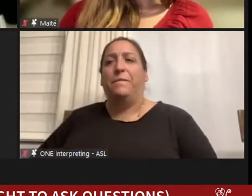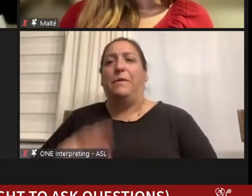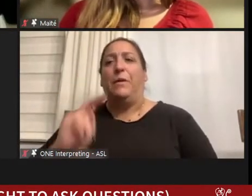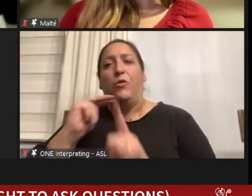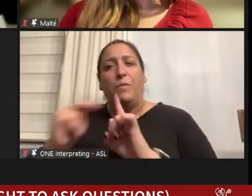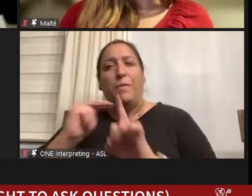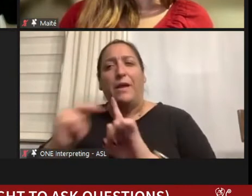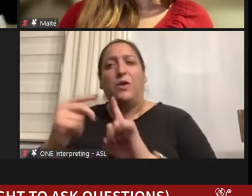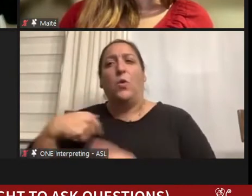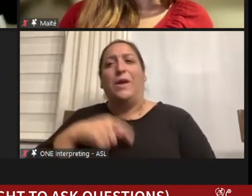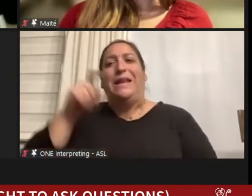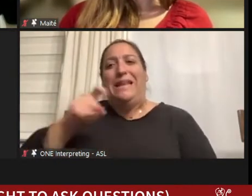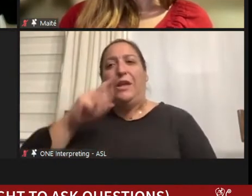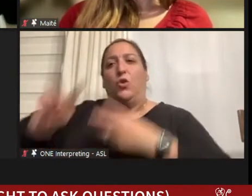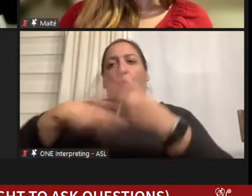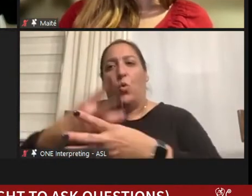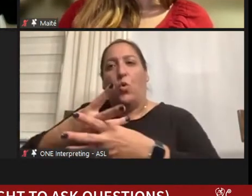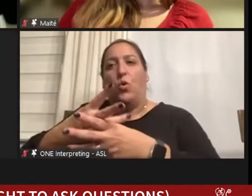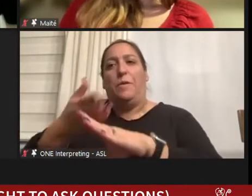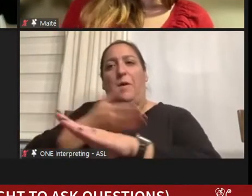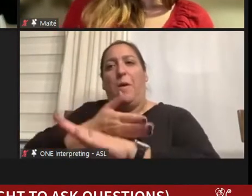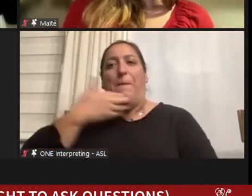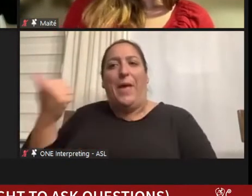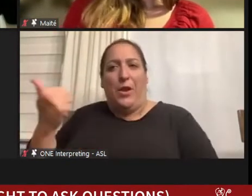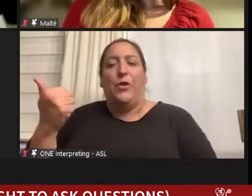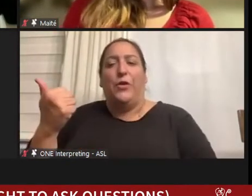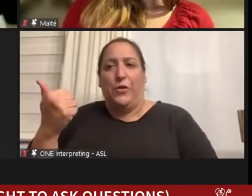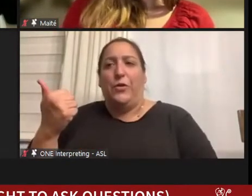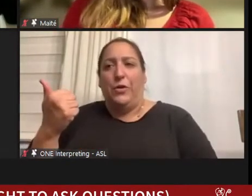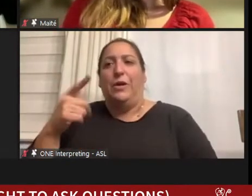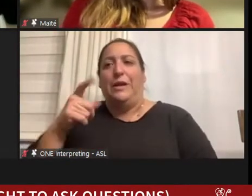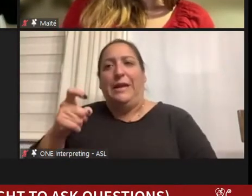world to be a better place, then we all need to embrace the fact that we are different.